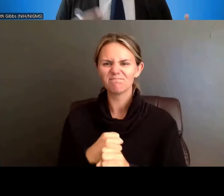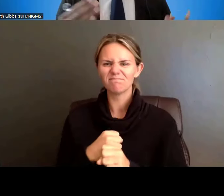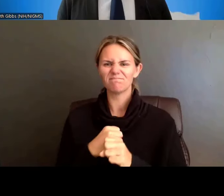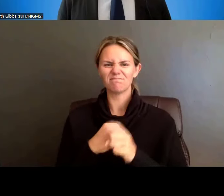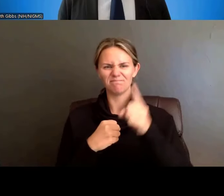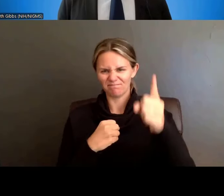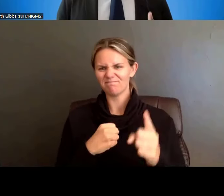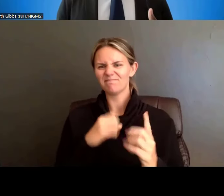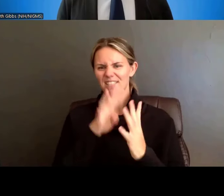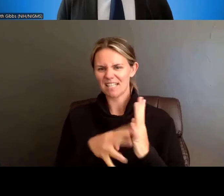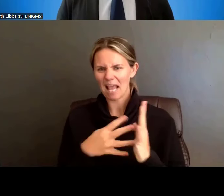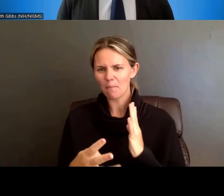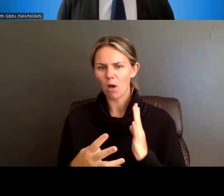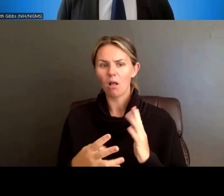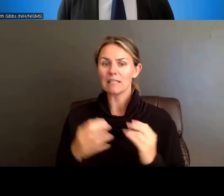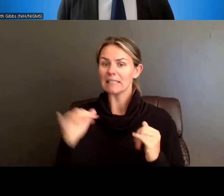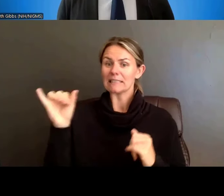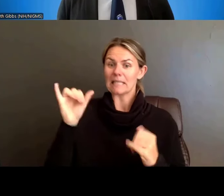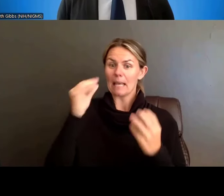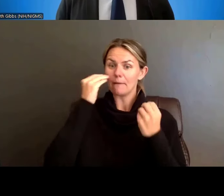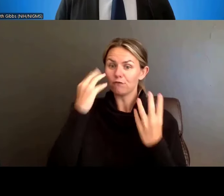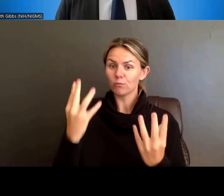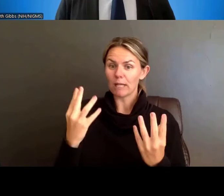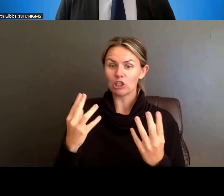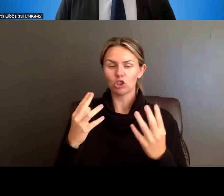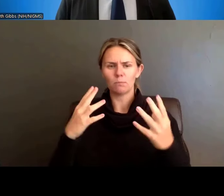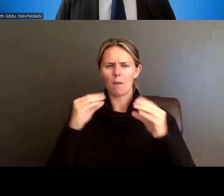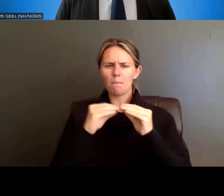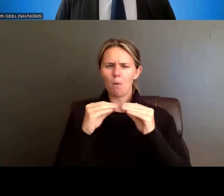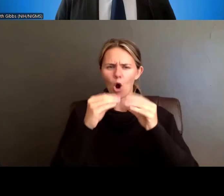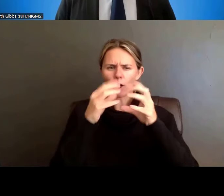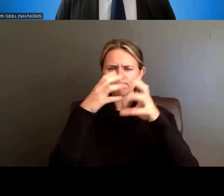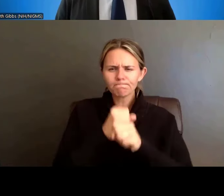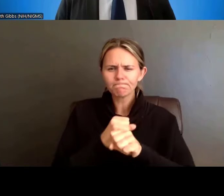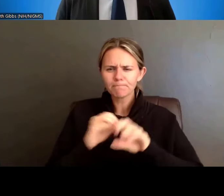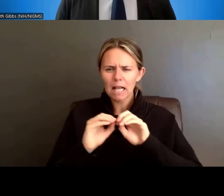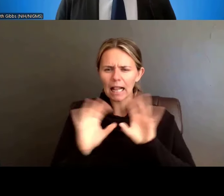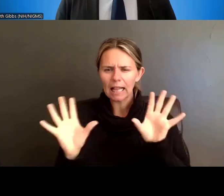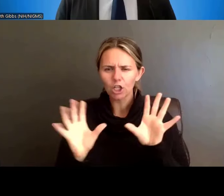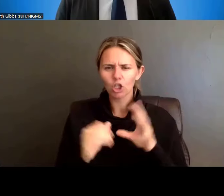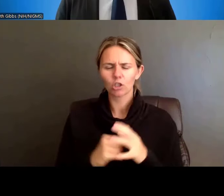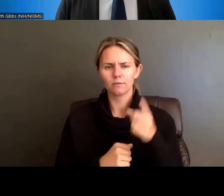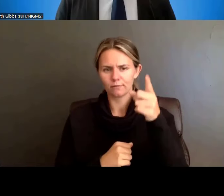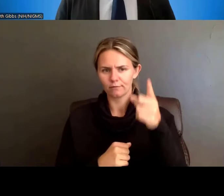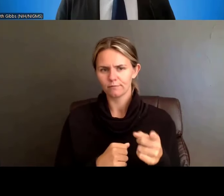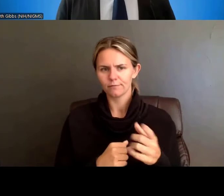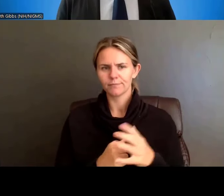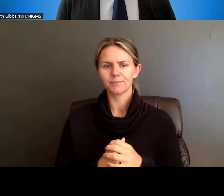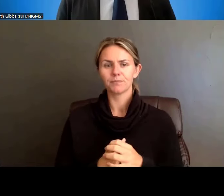including information about the number of -- the percent of candidates who are applying